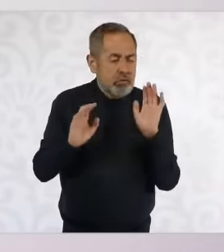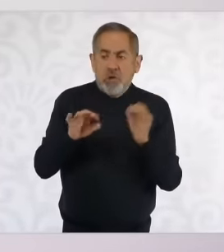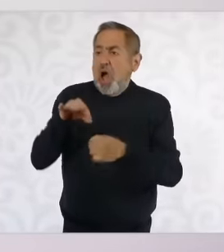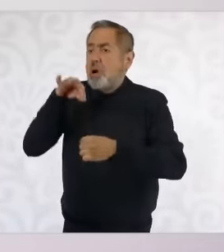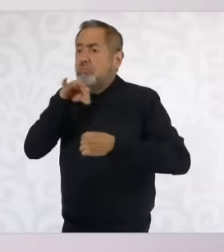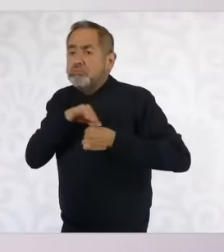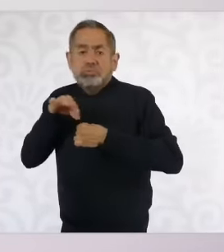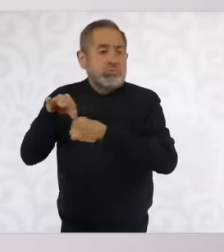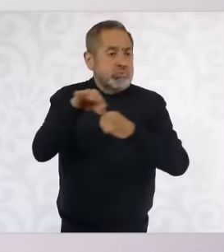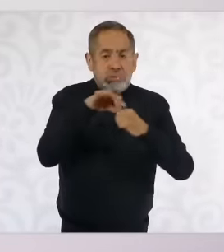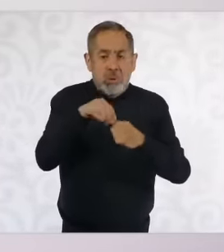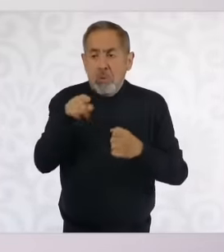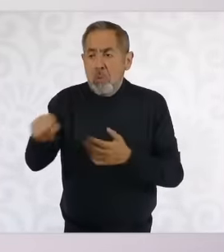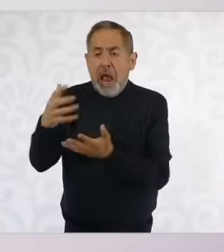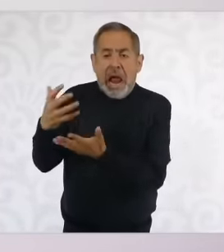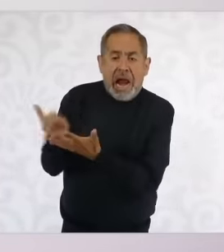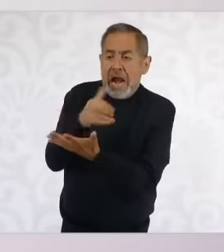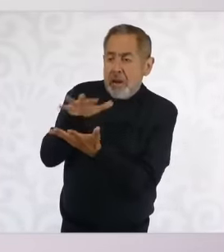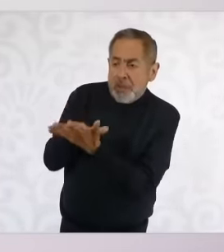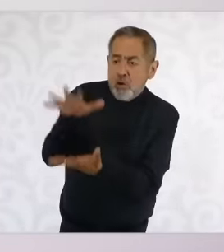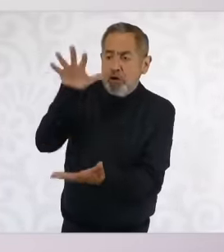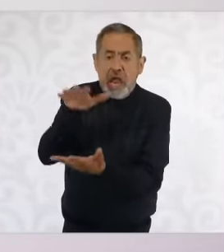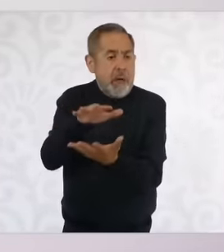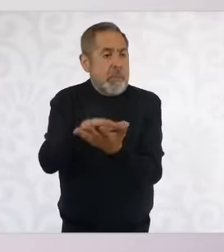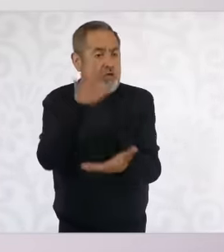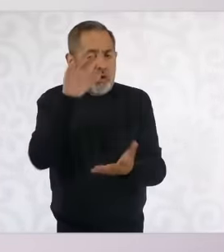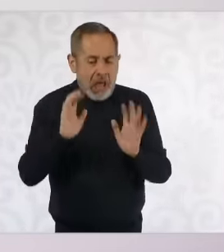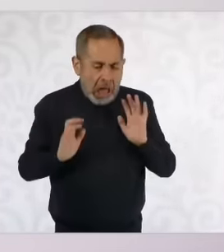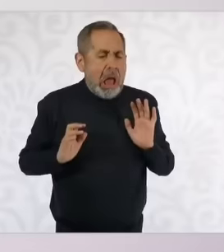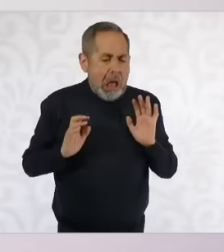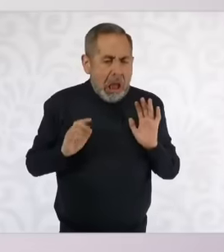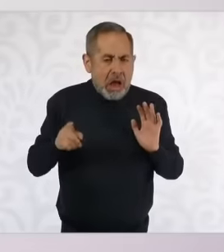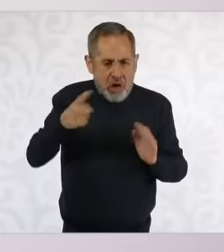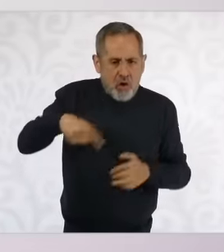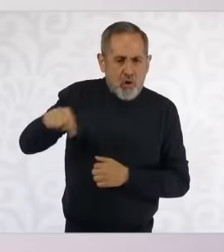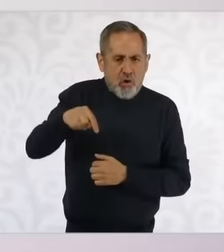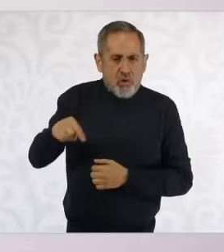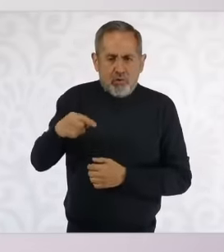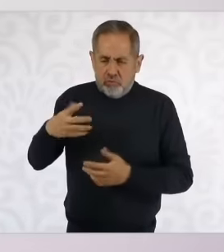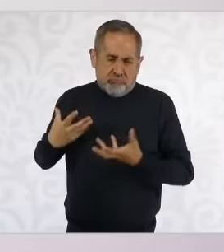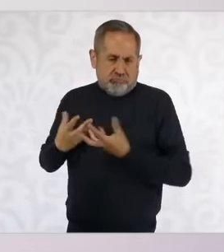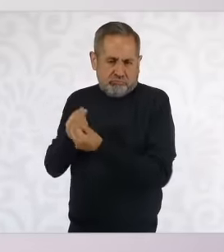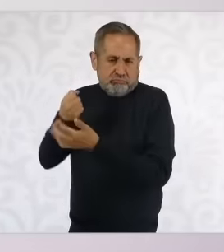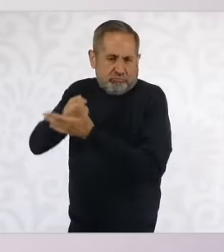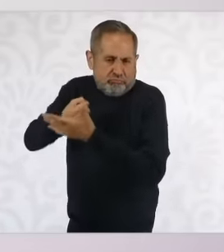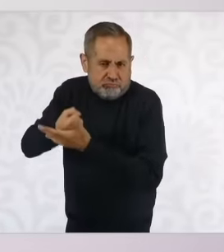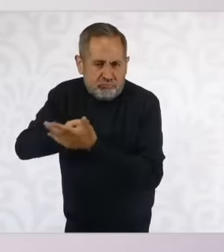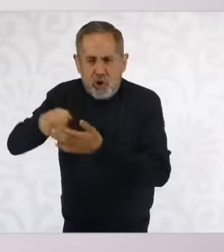the qualified majority wins the movement of which we are part the movement of the fourth